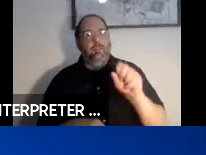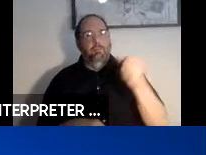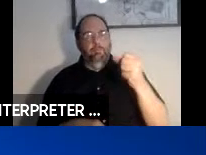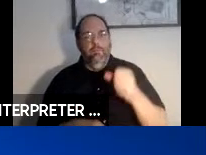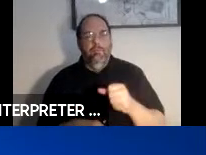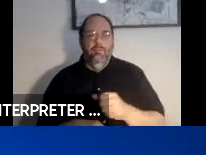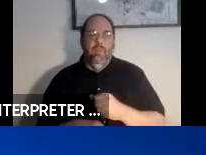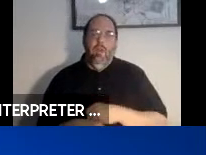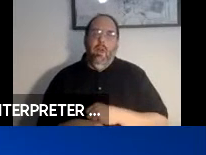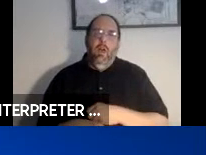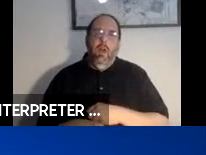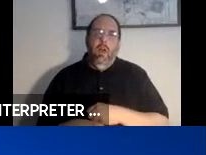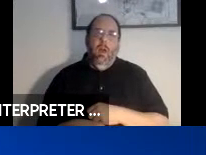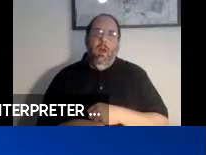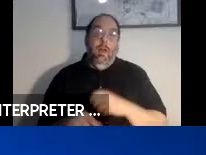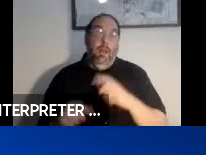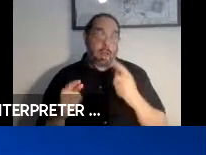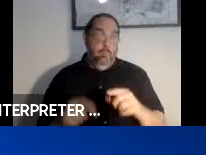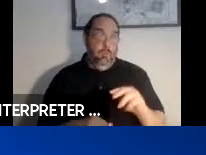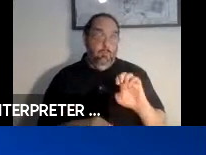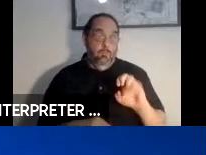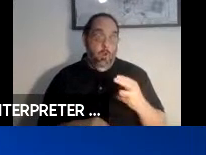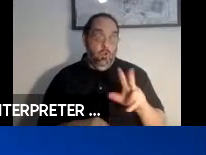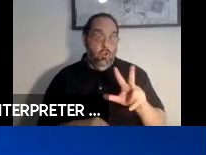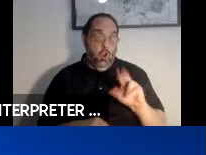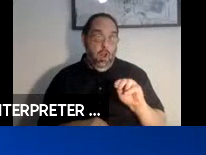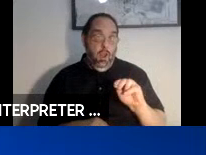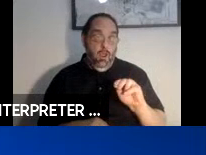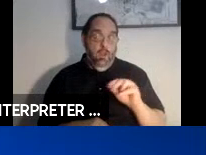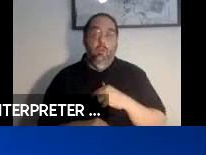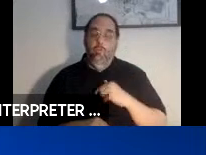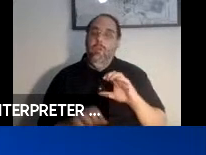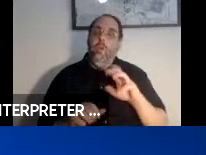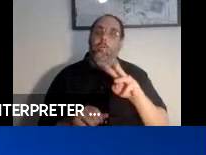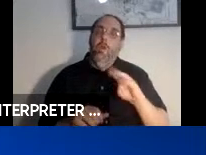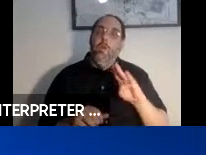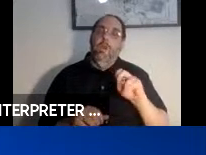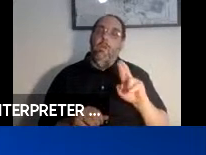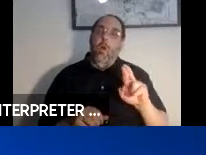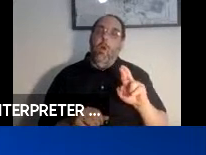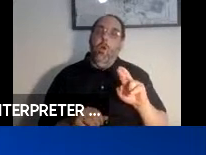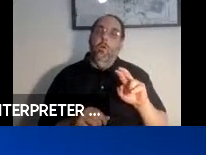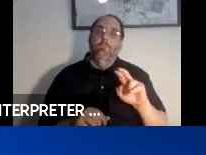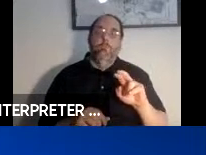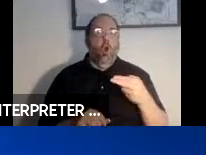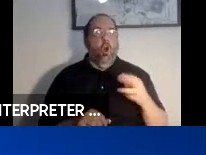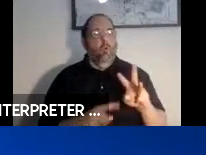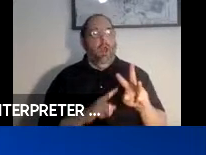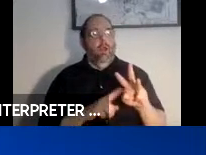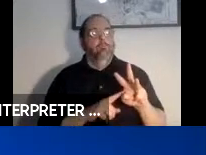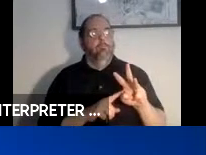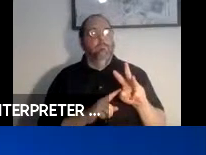it happens, on March 30, we did a webinar on our hardware chapter and we talked about in particular